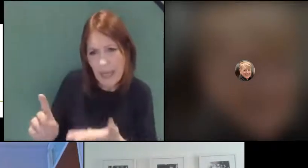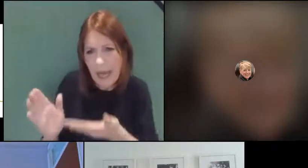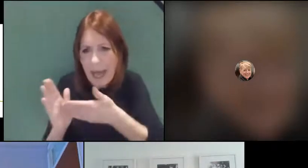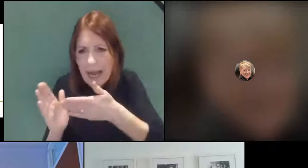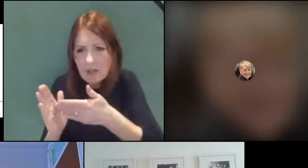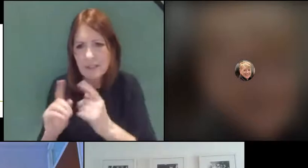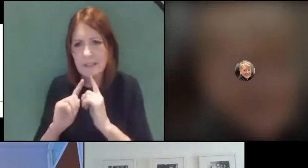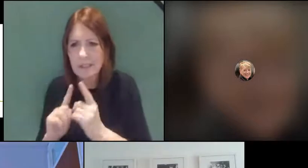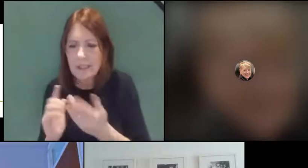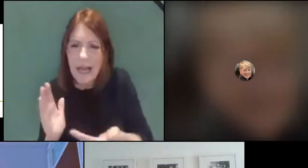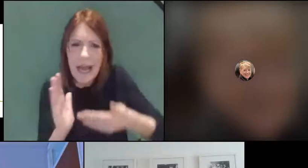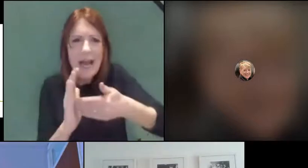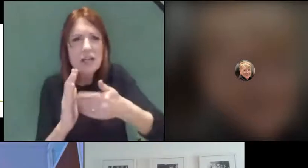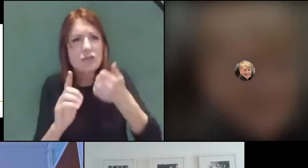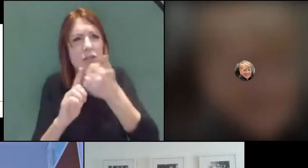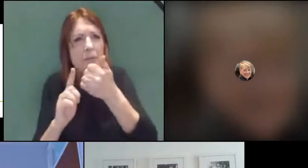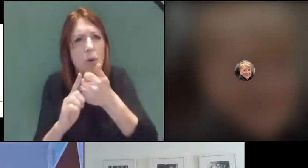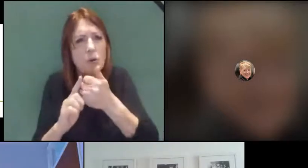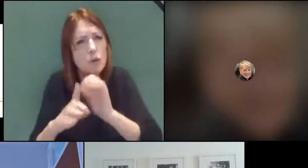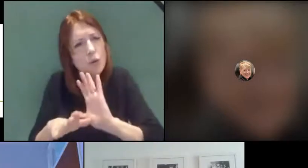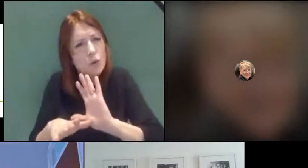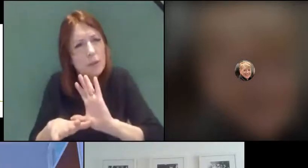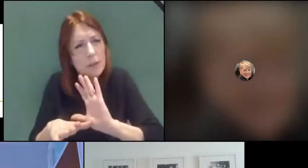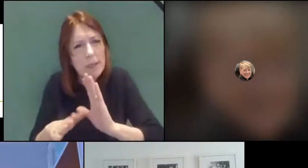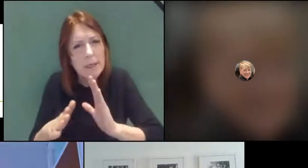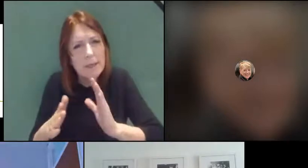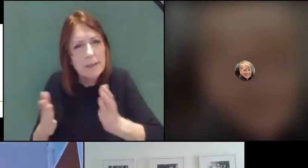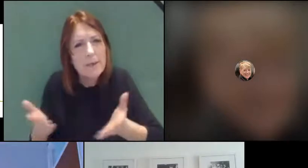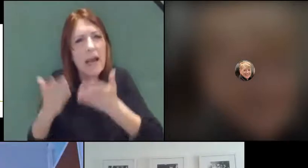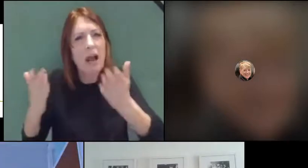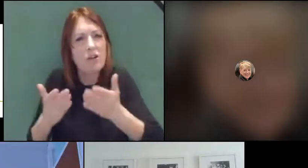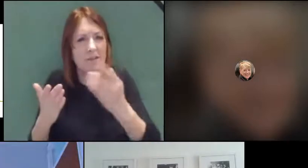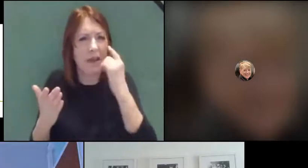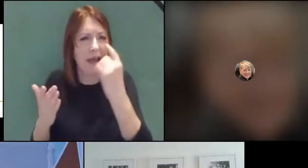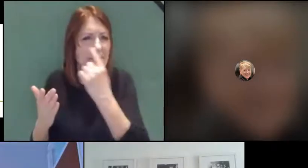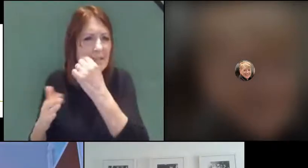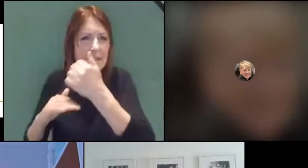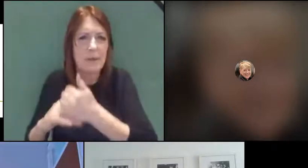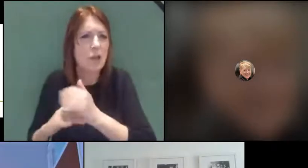to help get that evidence base sorted. It won't just be to say what 'well,